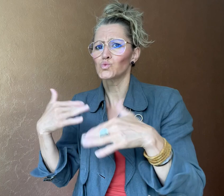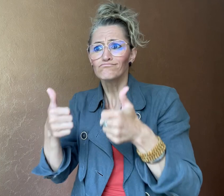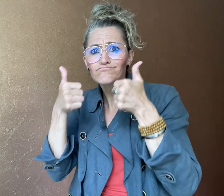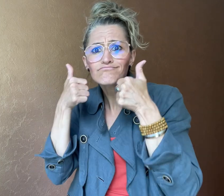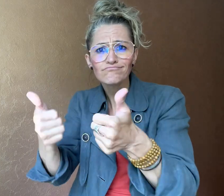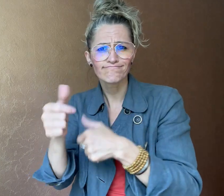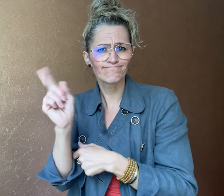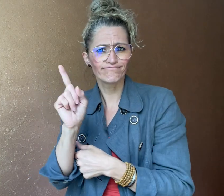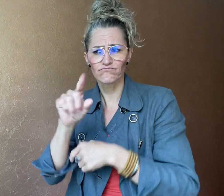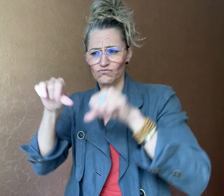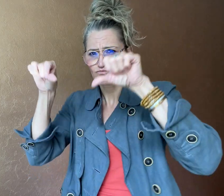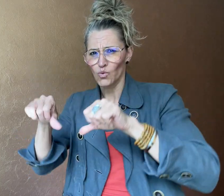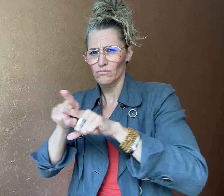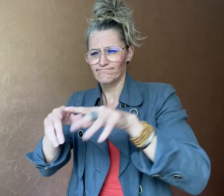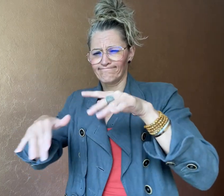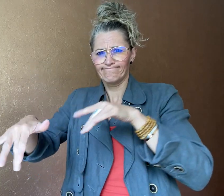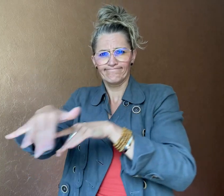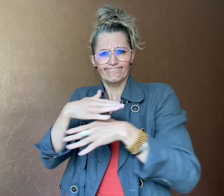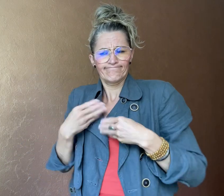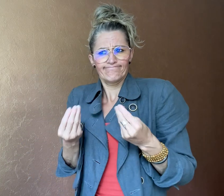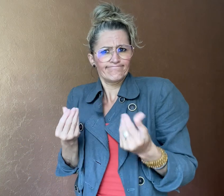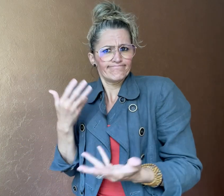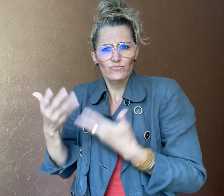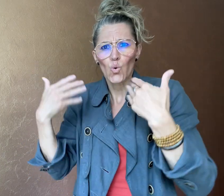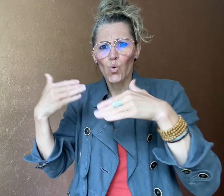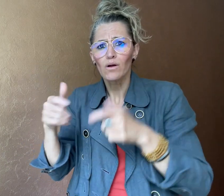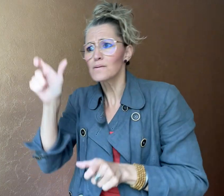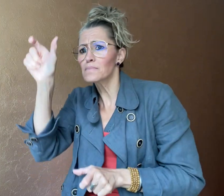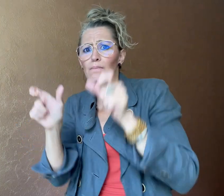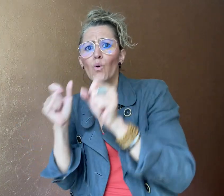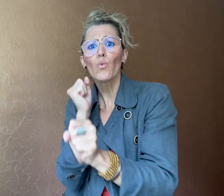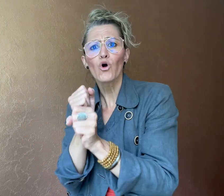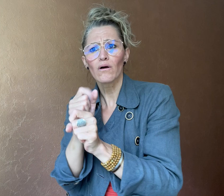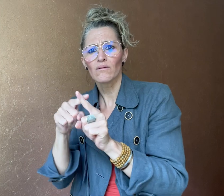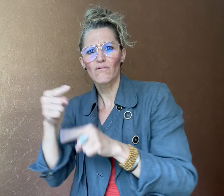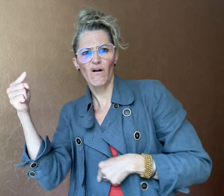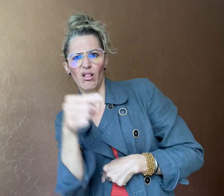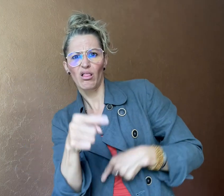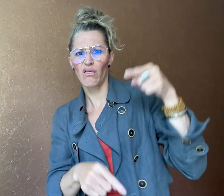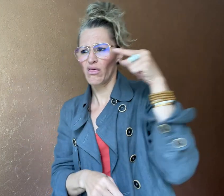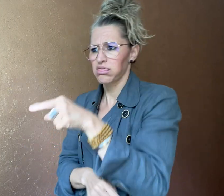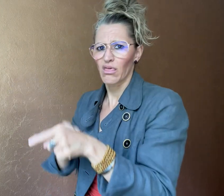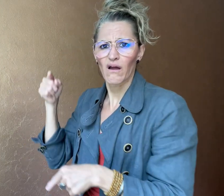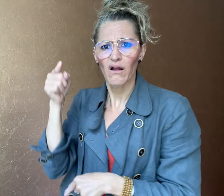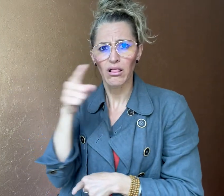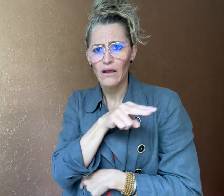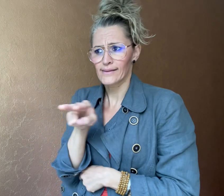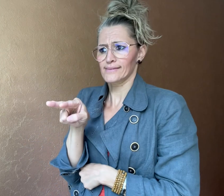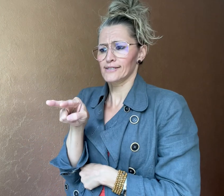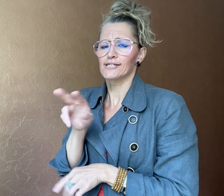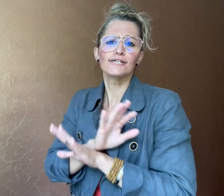toxic culture and back-stabbing staff members caused